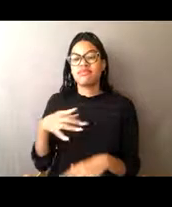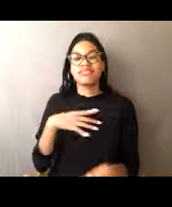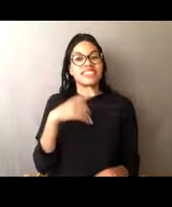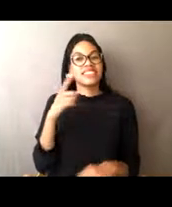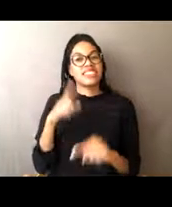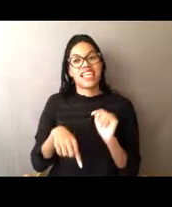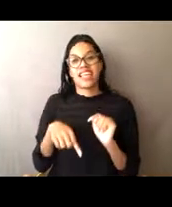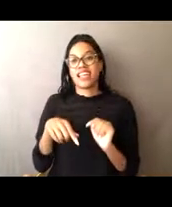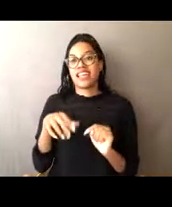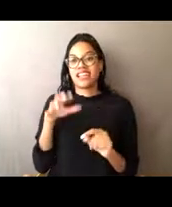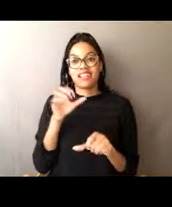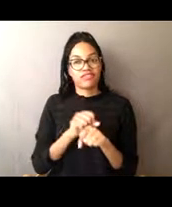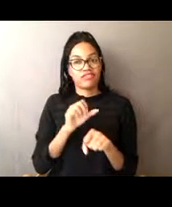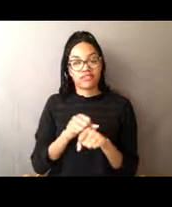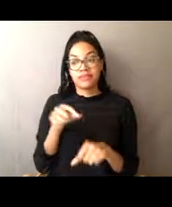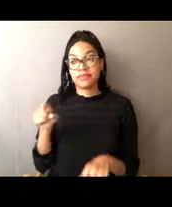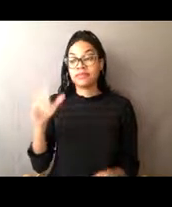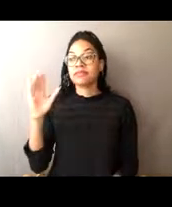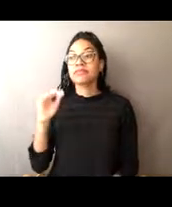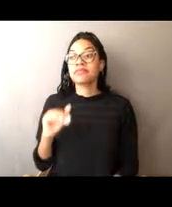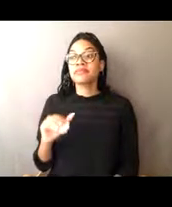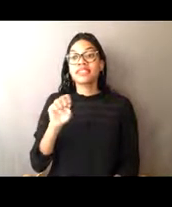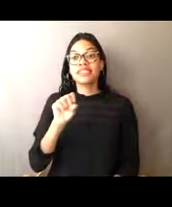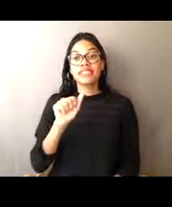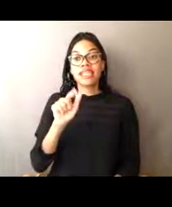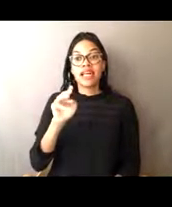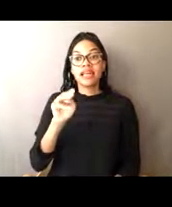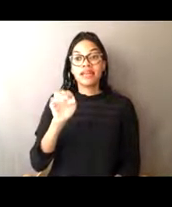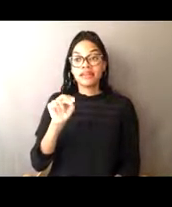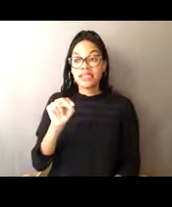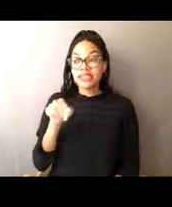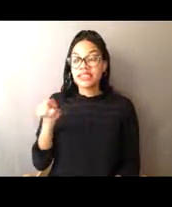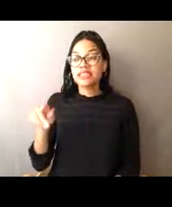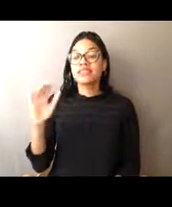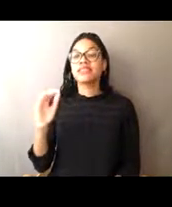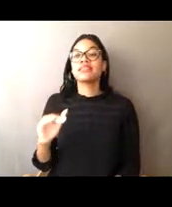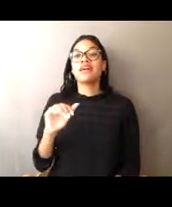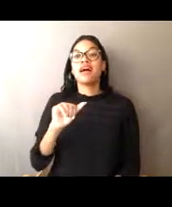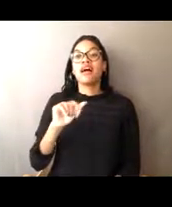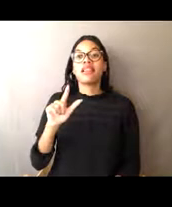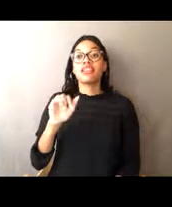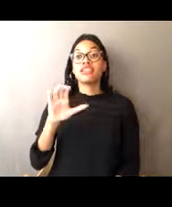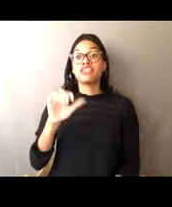silver salmon, Jodie is saying salmon as well. Alicia's saying yes, but it's really hard